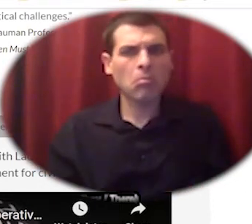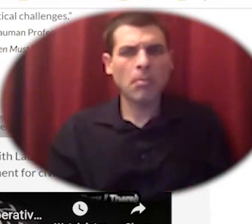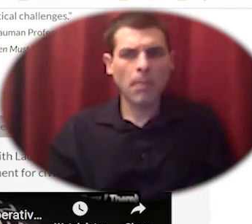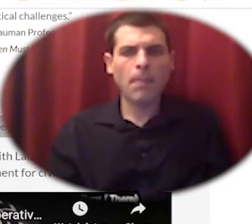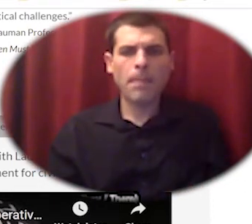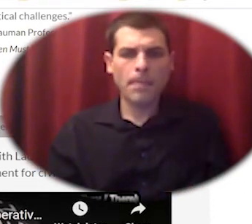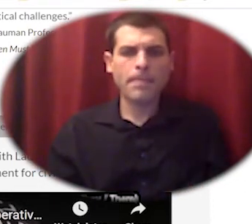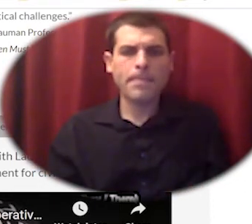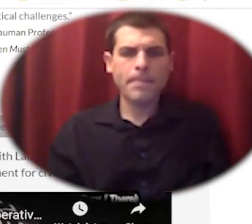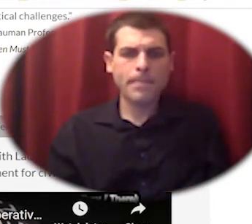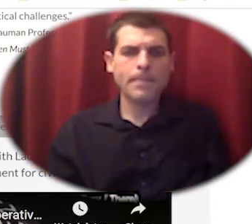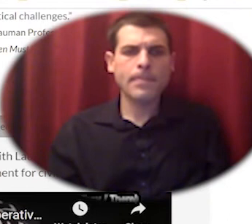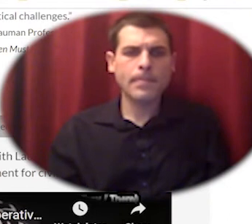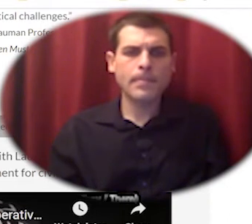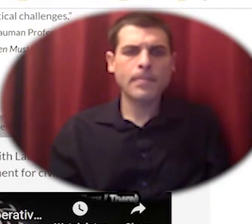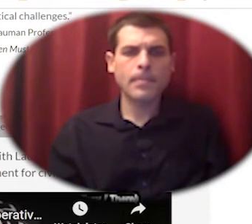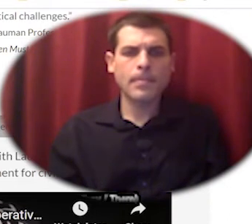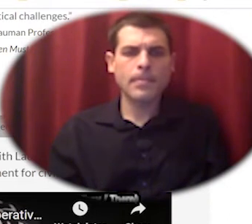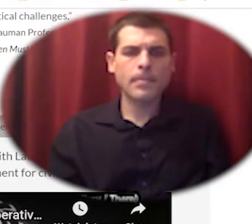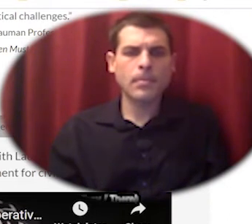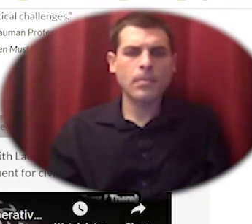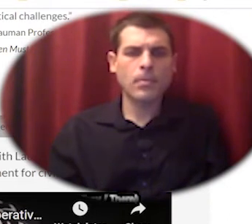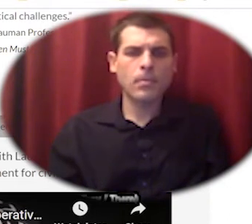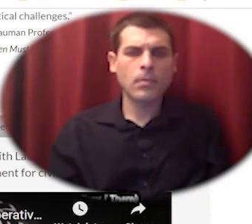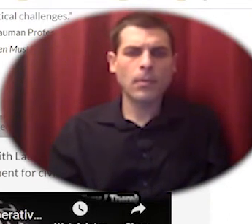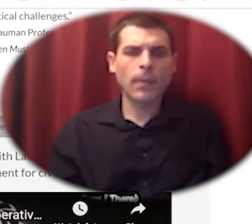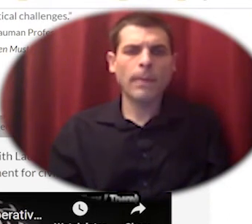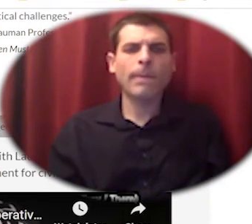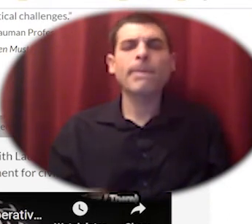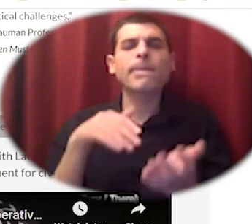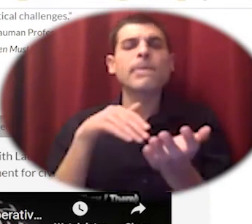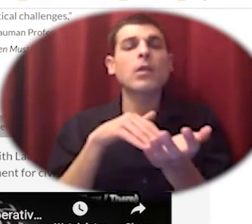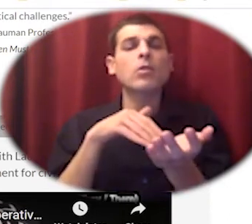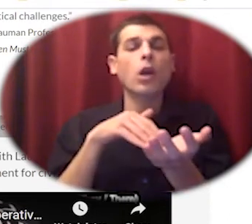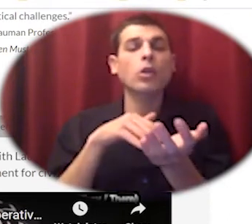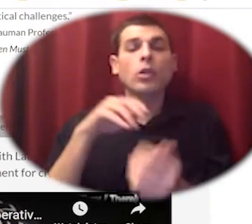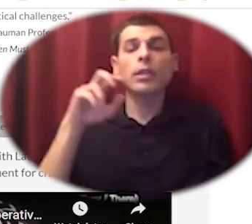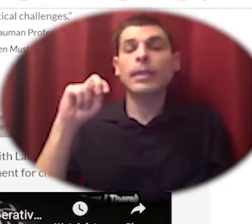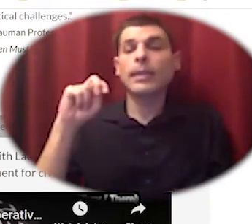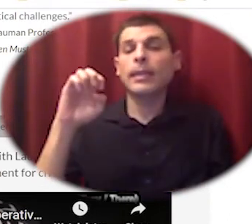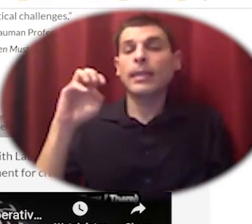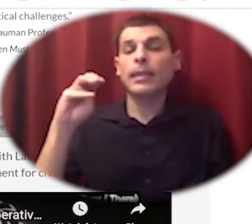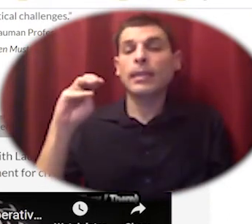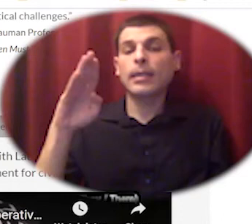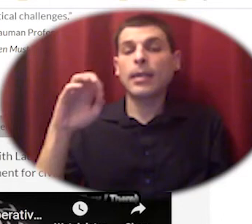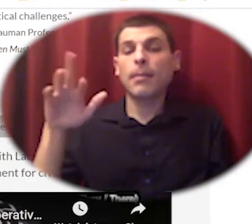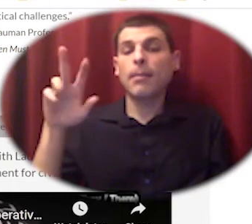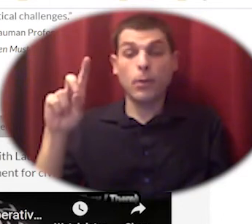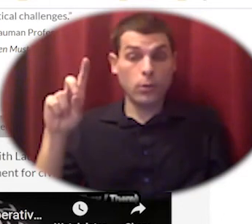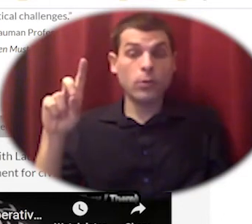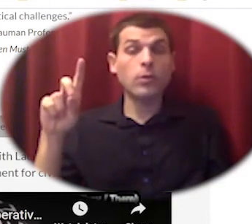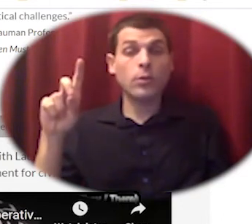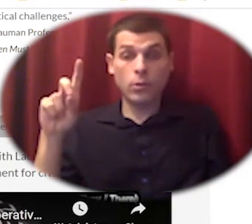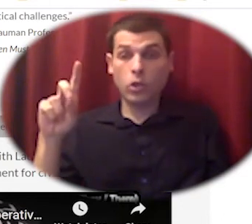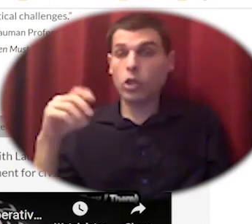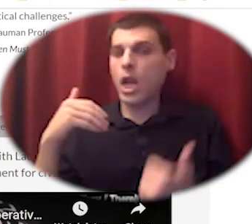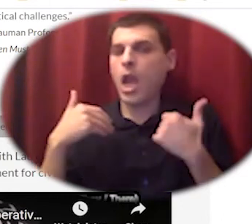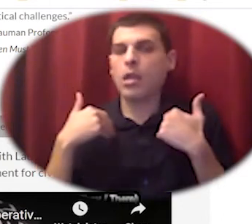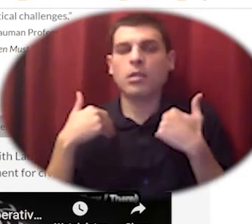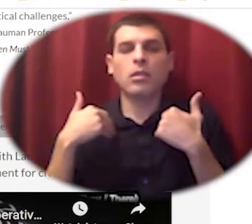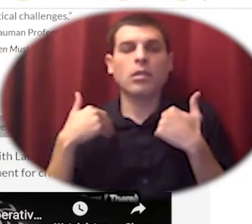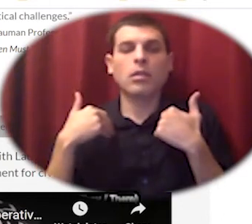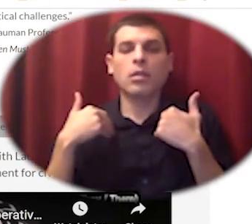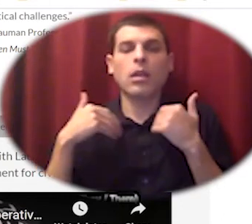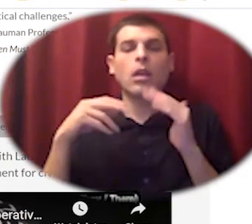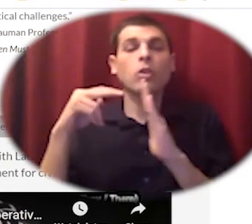dr Nembhard in her book great resource she shares the meeting minutes from some of these